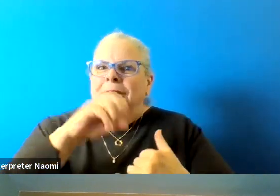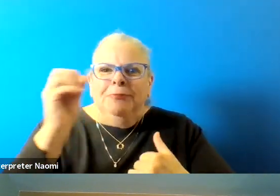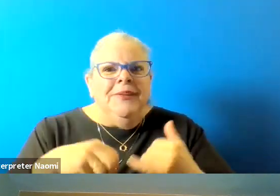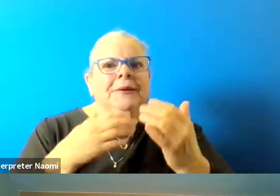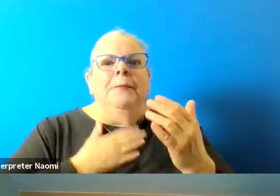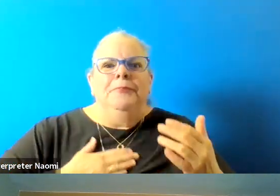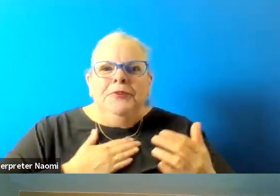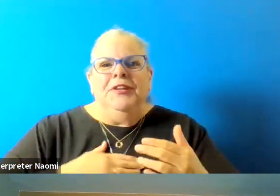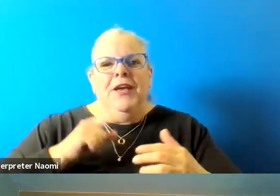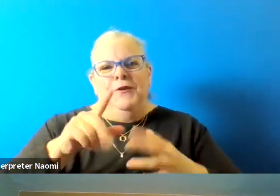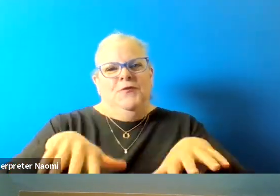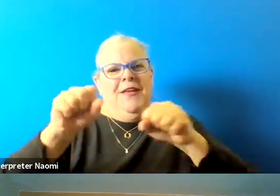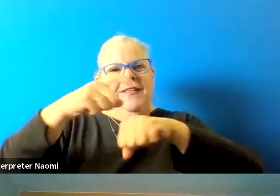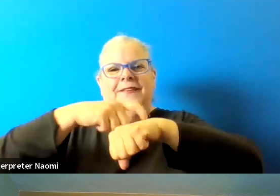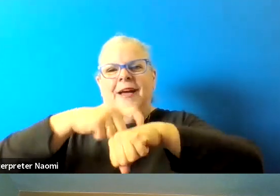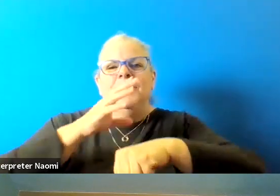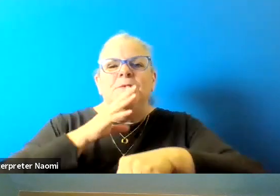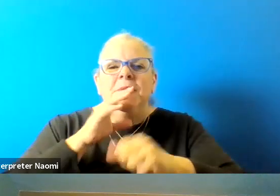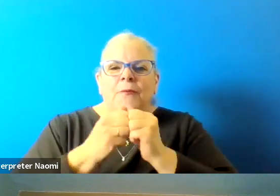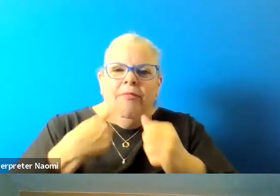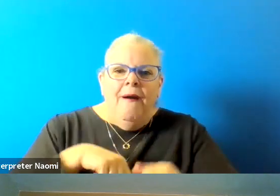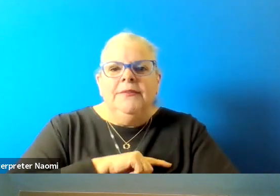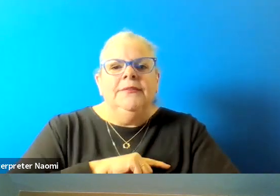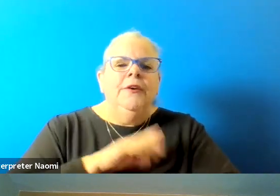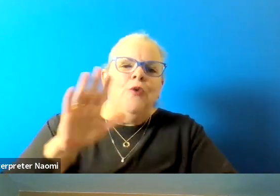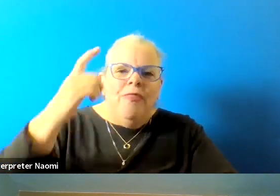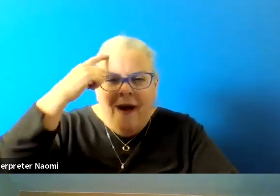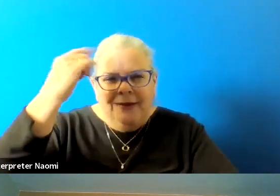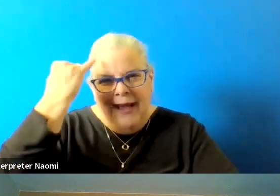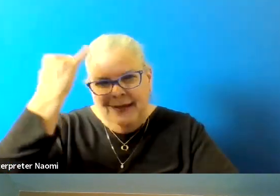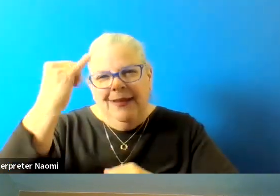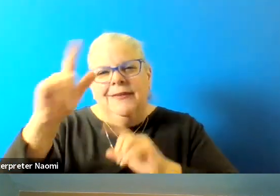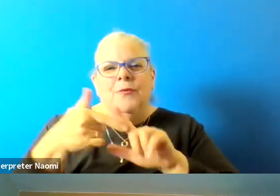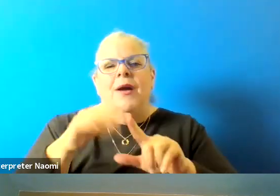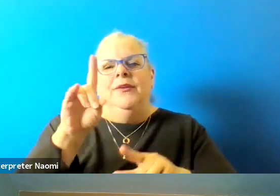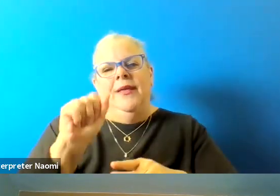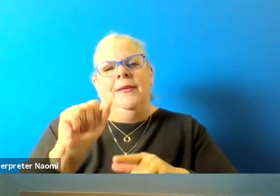to speak with us and share your thoughts and ideas around the disability related issues that we spoke about this morning.